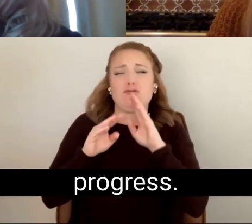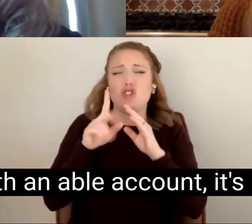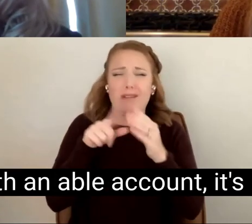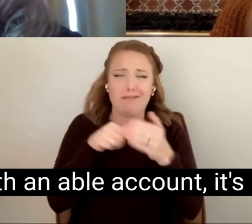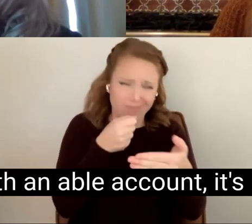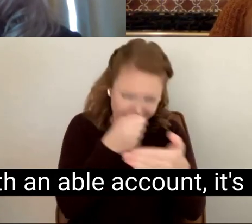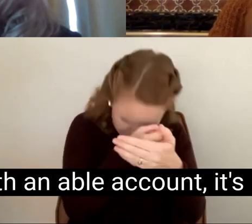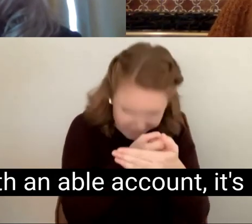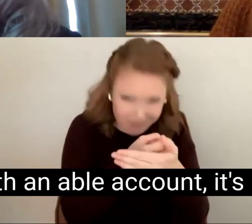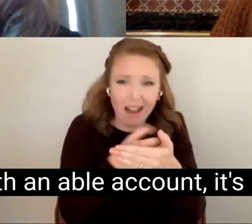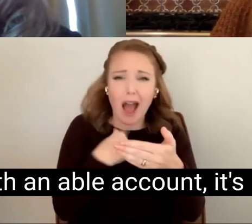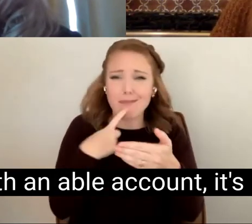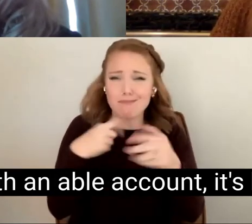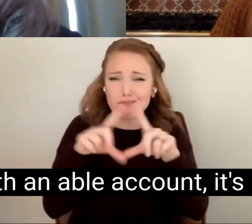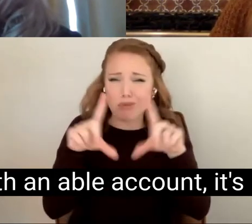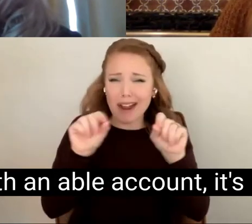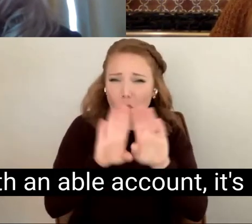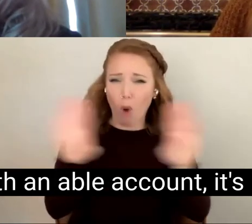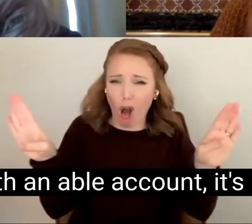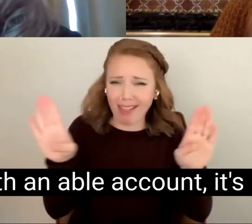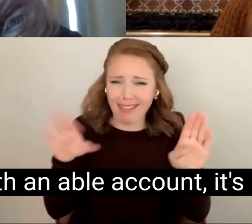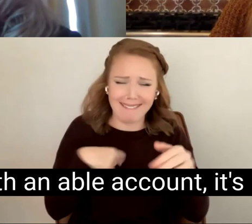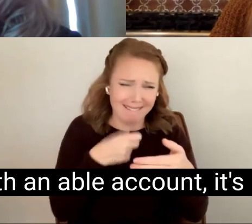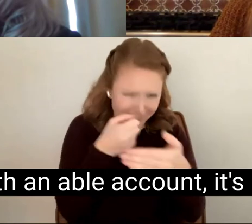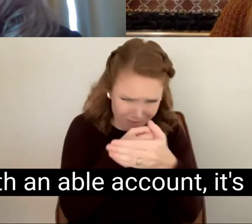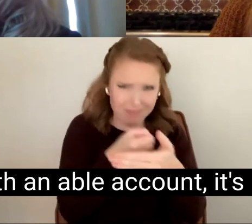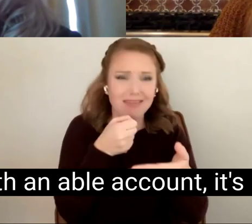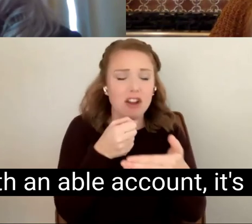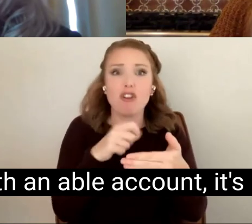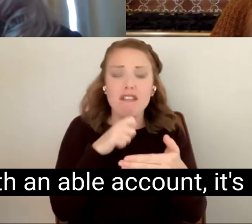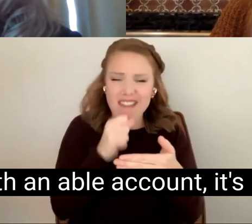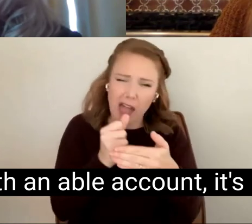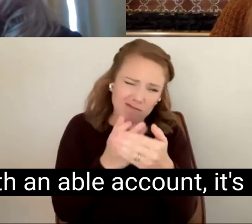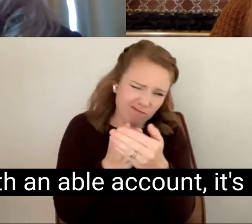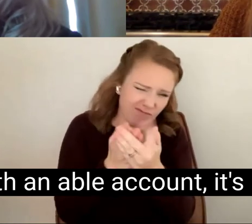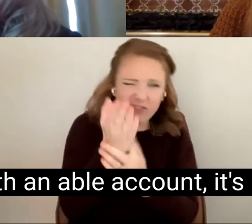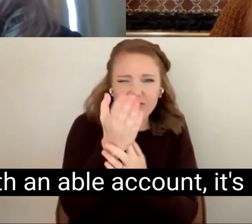But with an able account, it's kind of